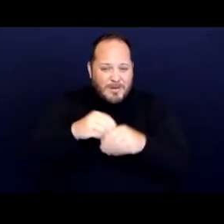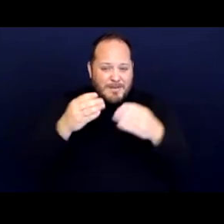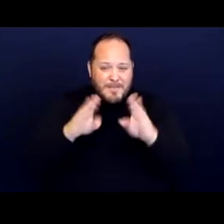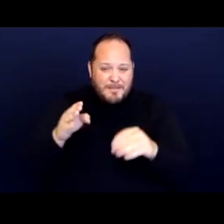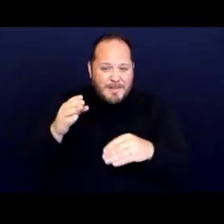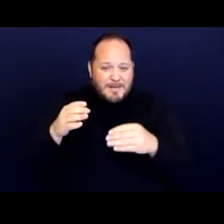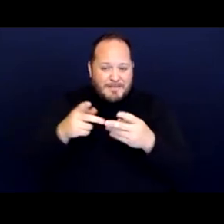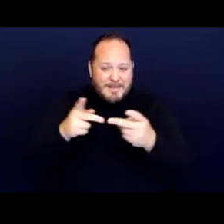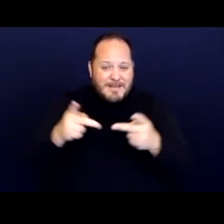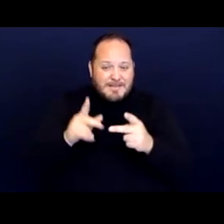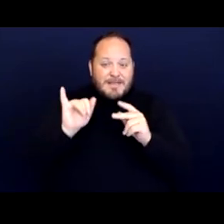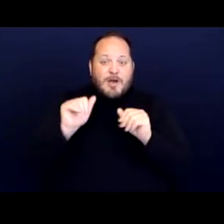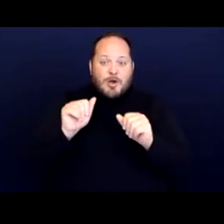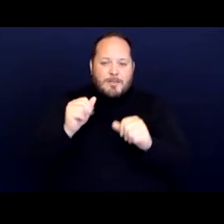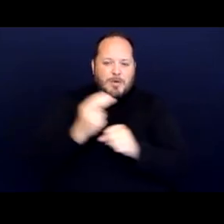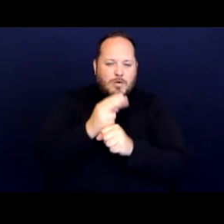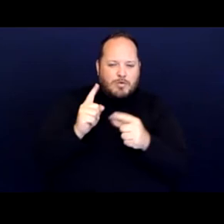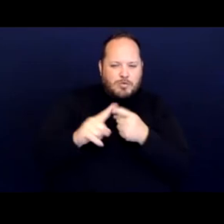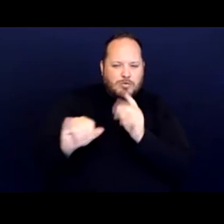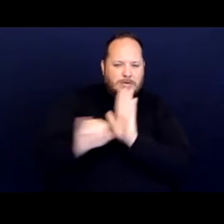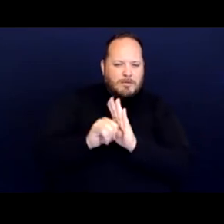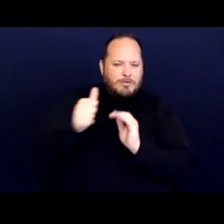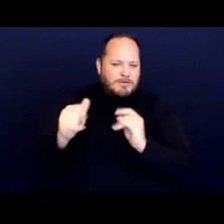to determine that someone was camping in a public place.